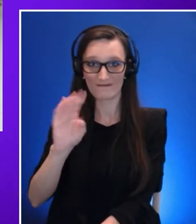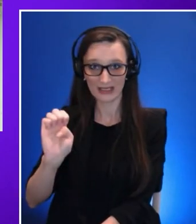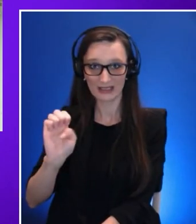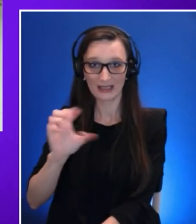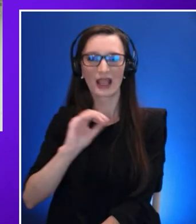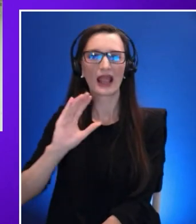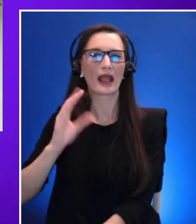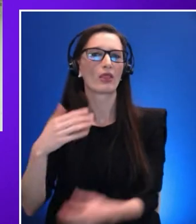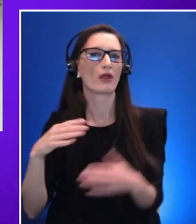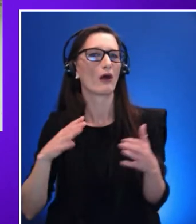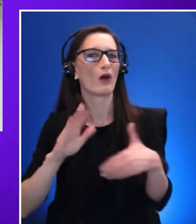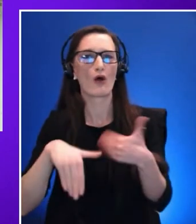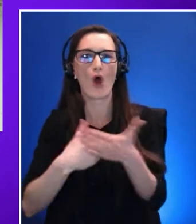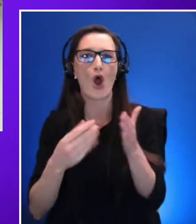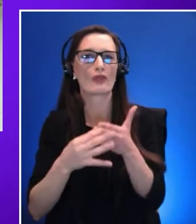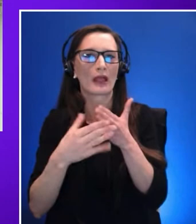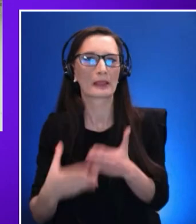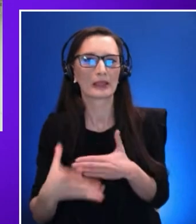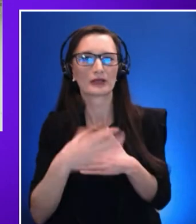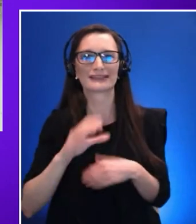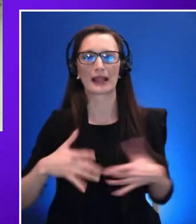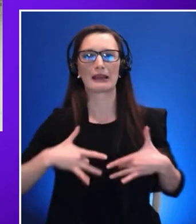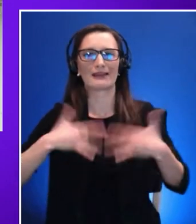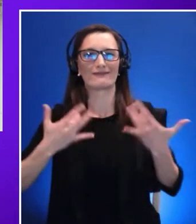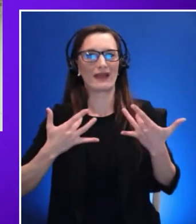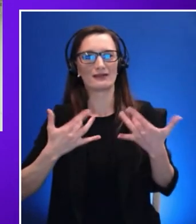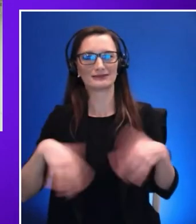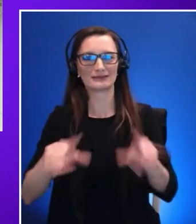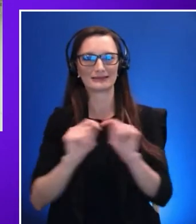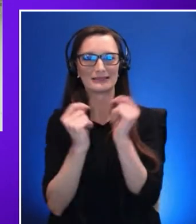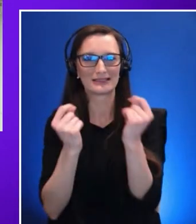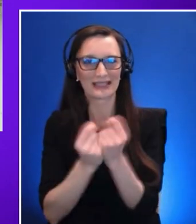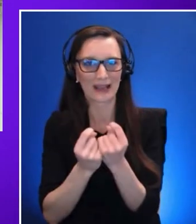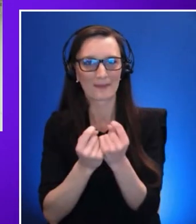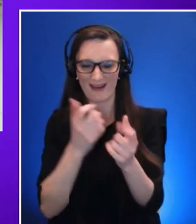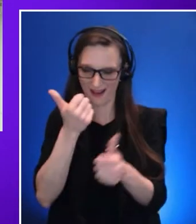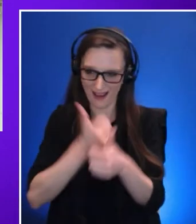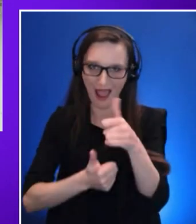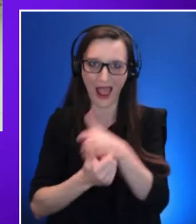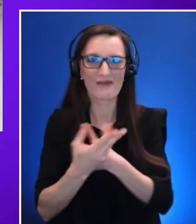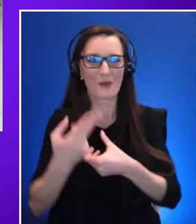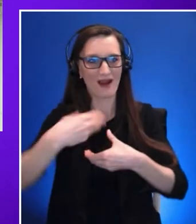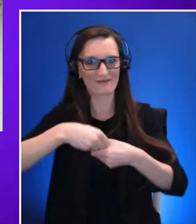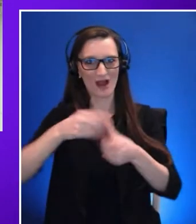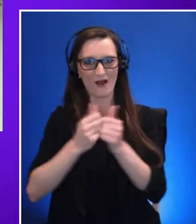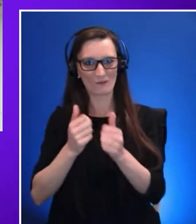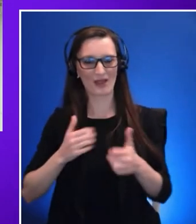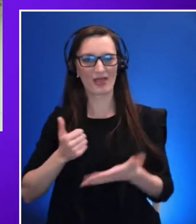their time to achieve our shared goals. So thank you all you've been amazing Shiri